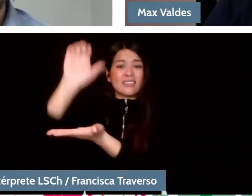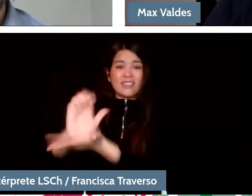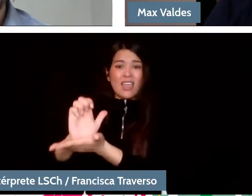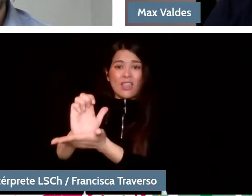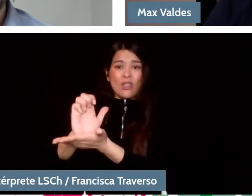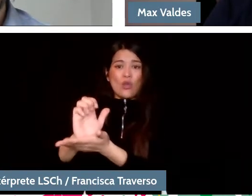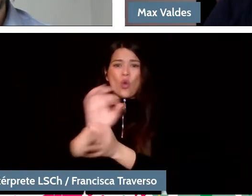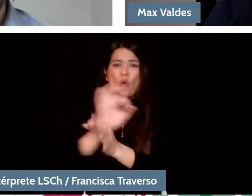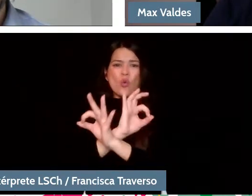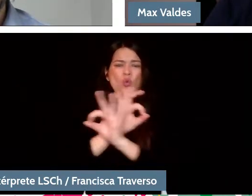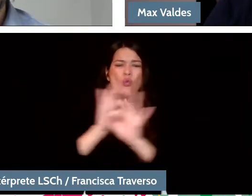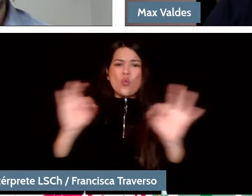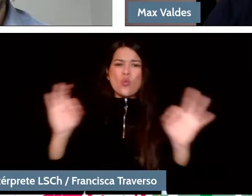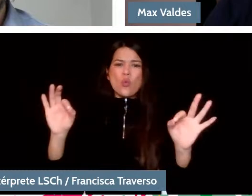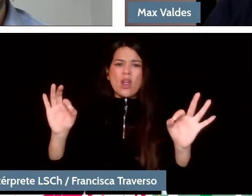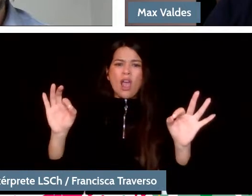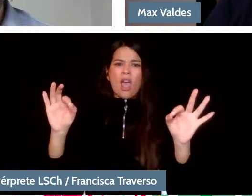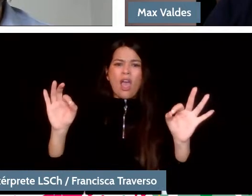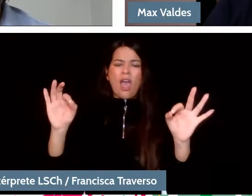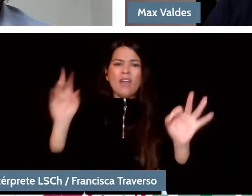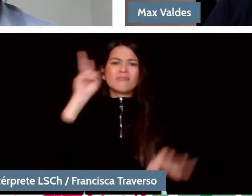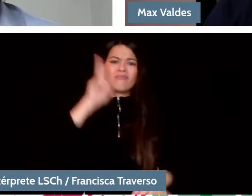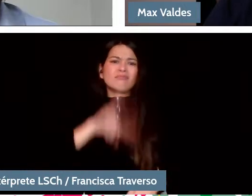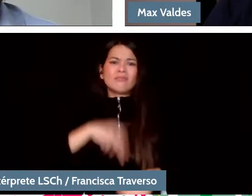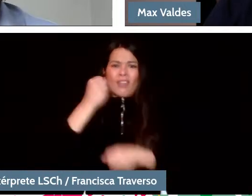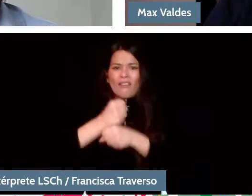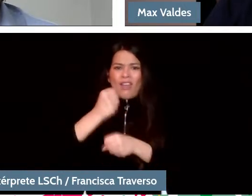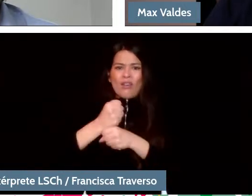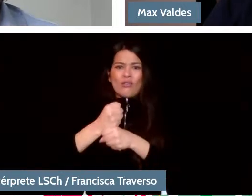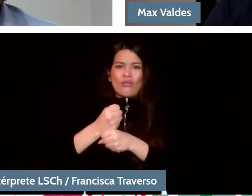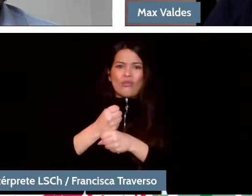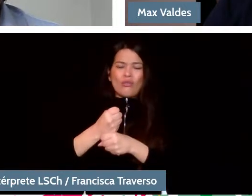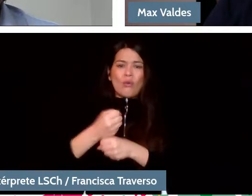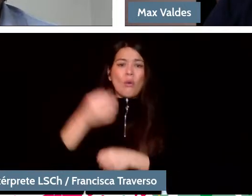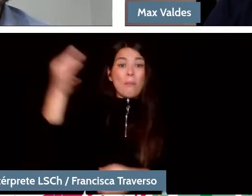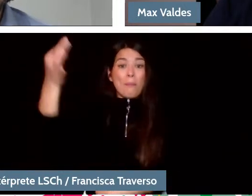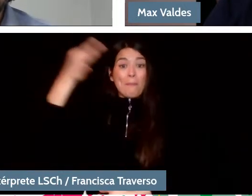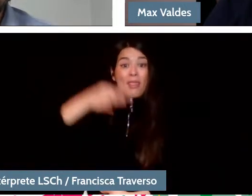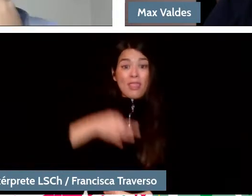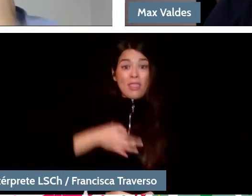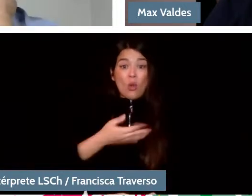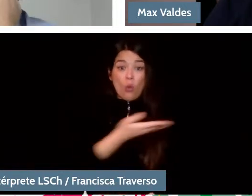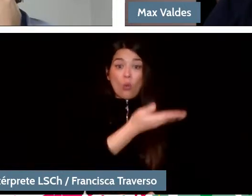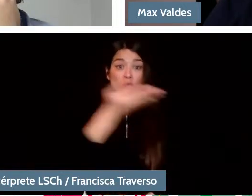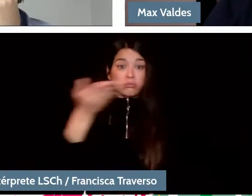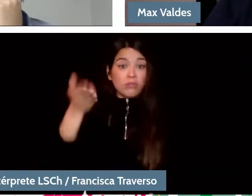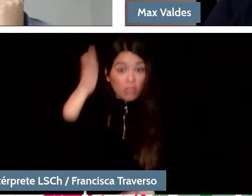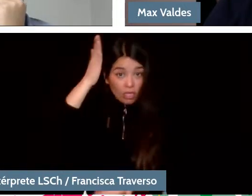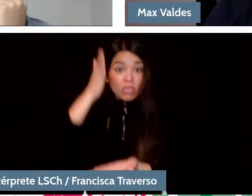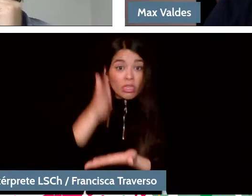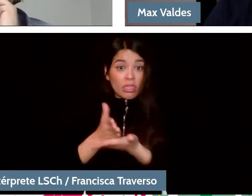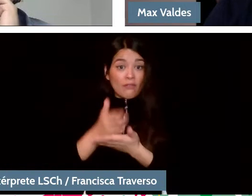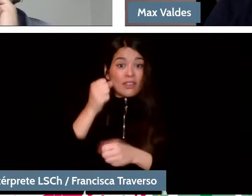It didn't let us stay out of work. They told us: "do you want to be paid?" You have to work. So, I had to imagine